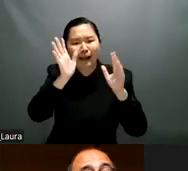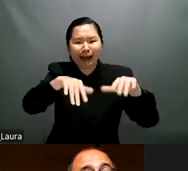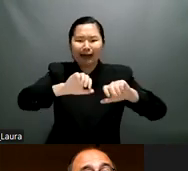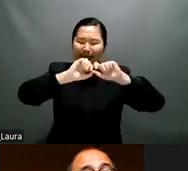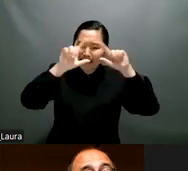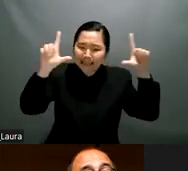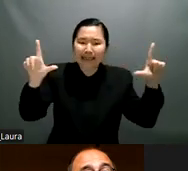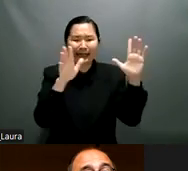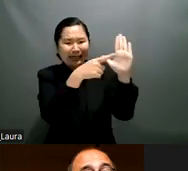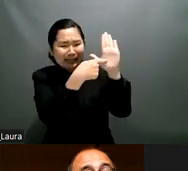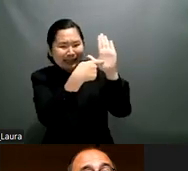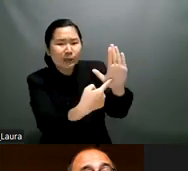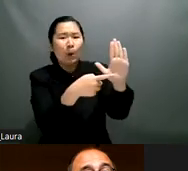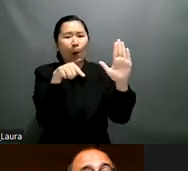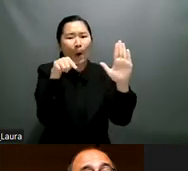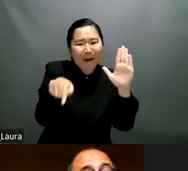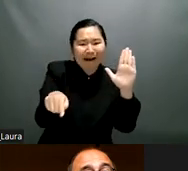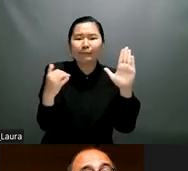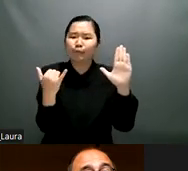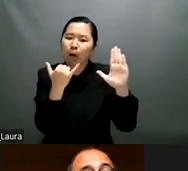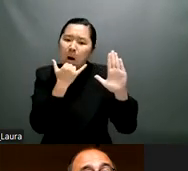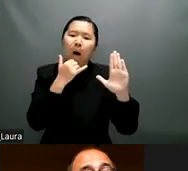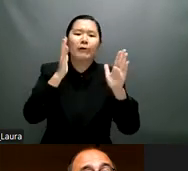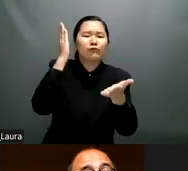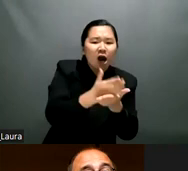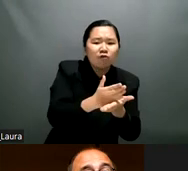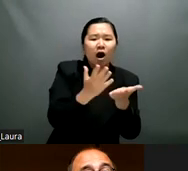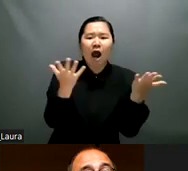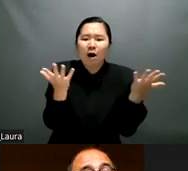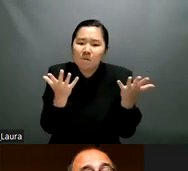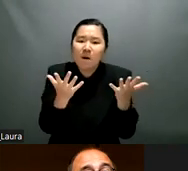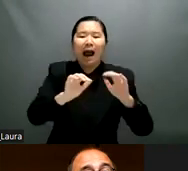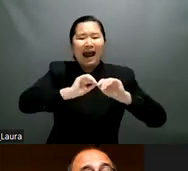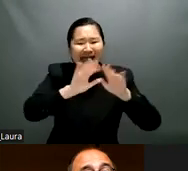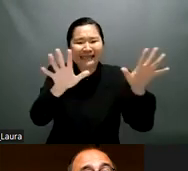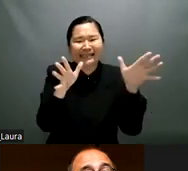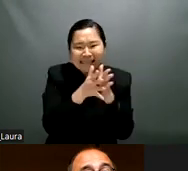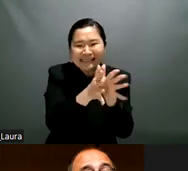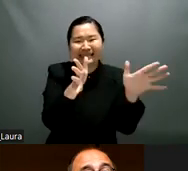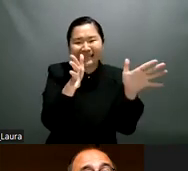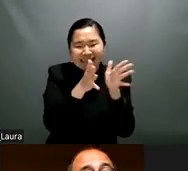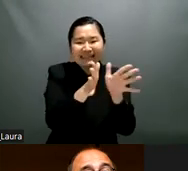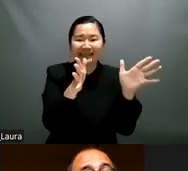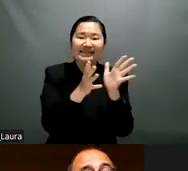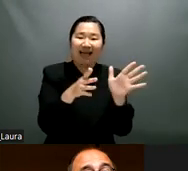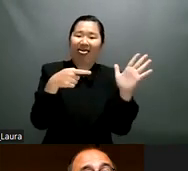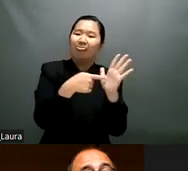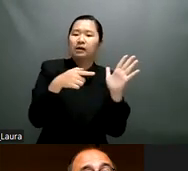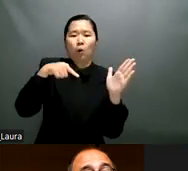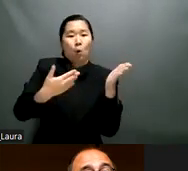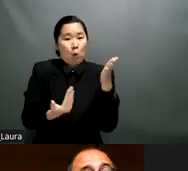institutes in indonesia and it is successful we found it much easier to convince and in you know